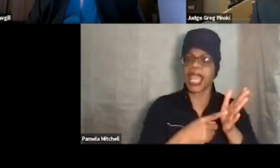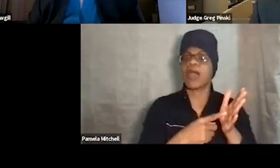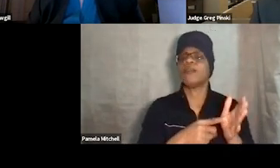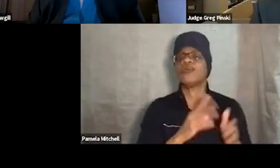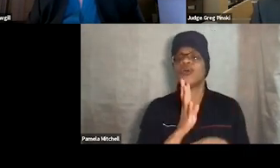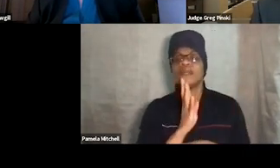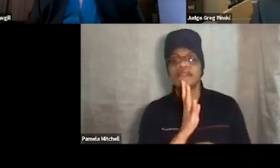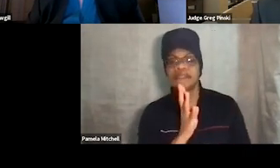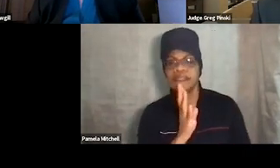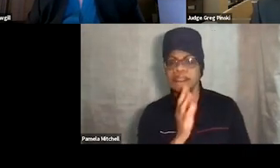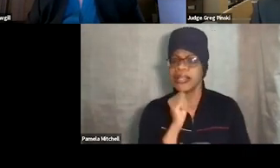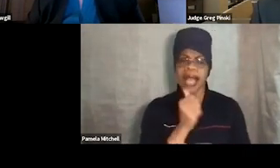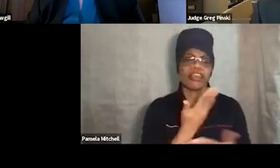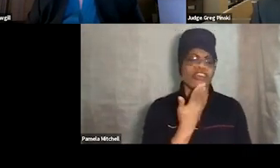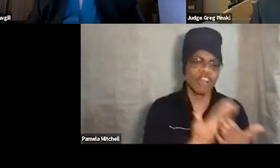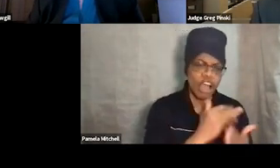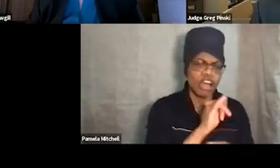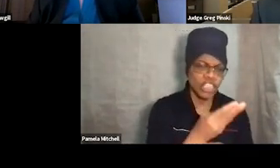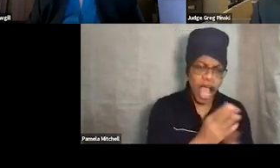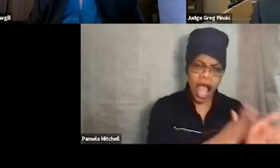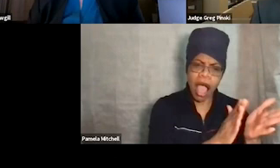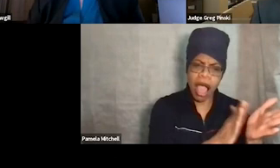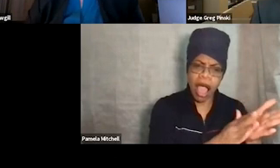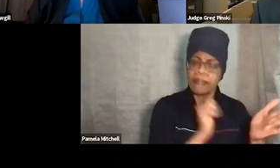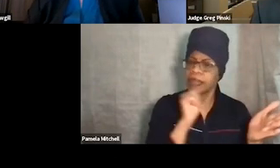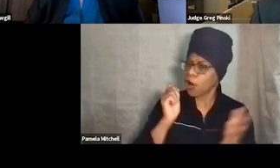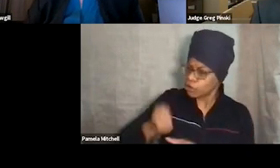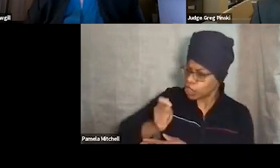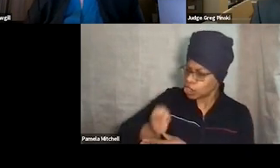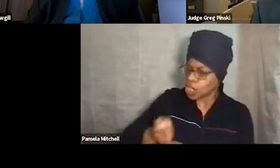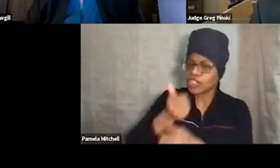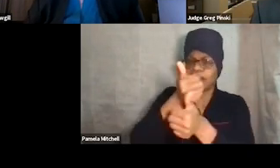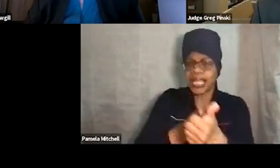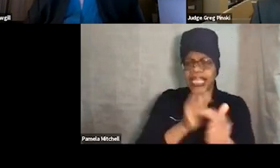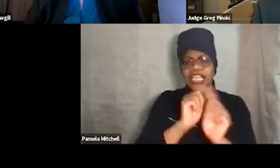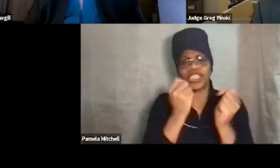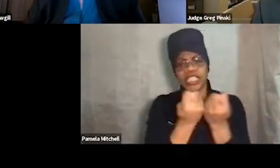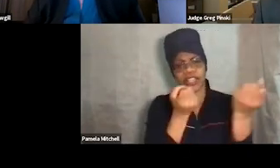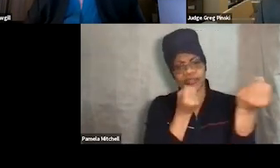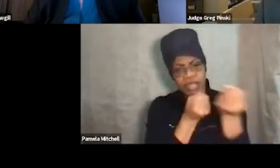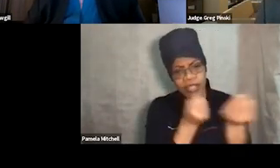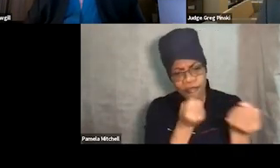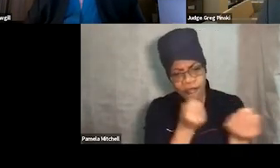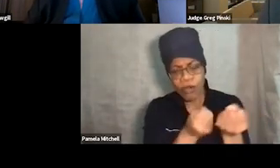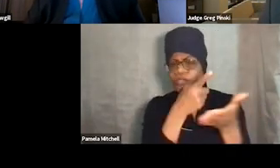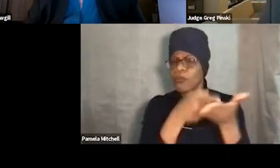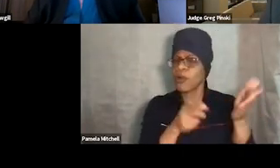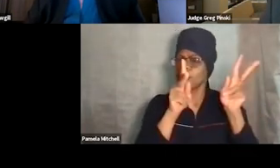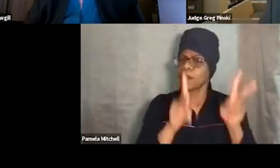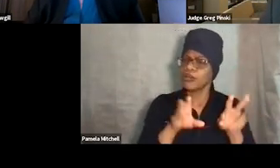Not just the judge, but every team member should be reinforcing, telling them what they've done well and giving that verbal praise constantly.